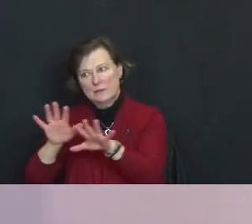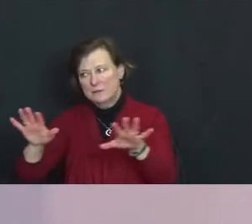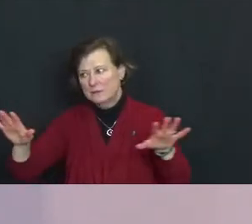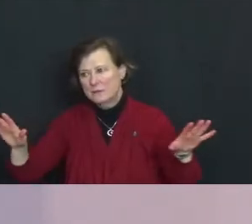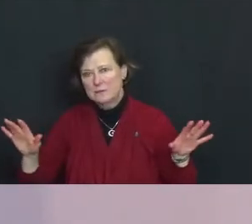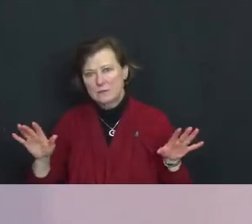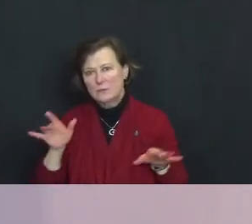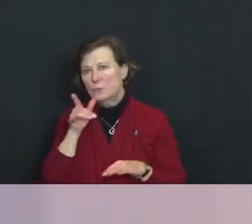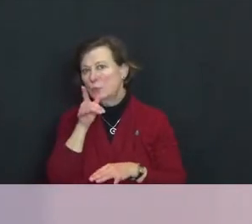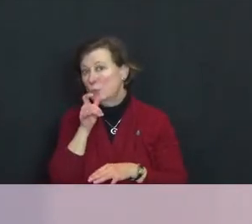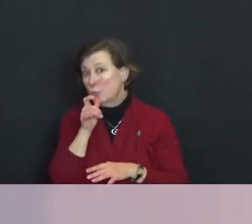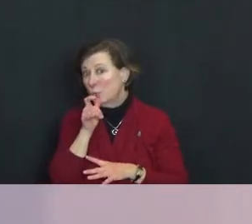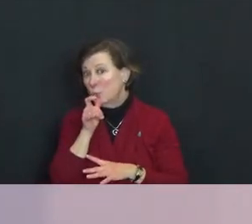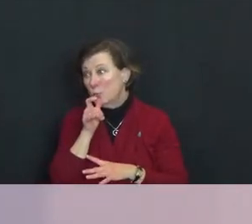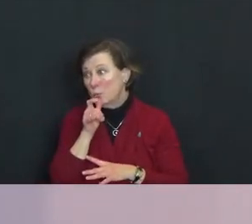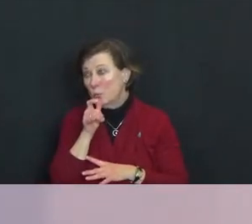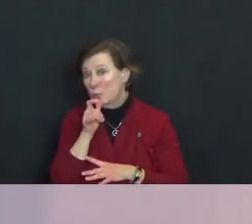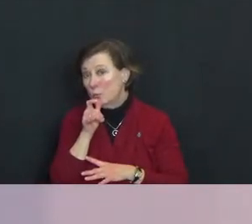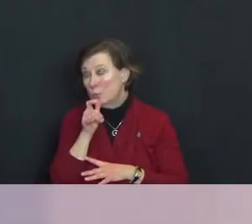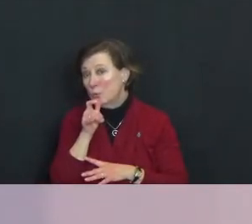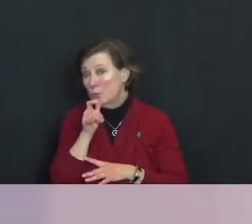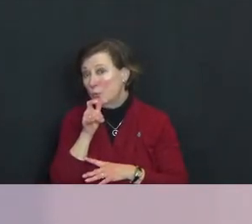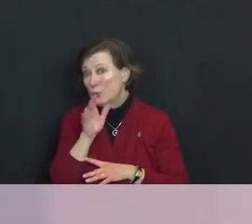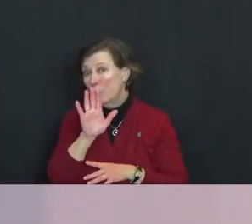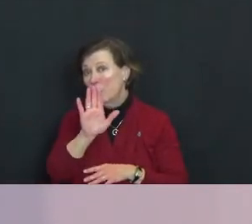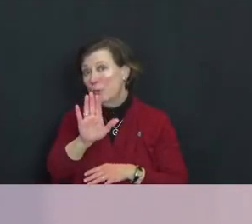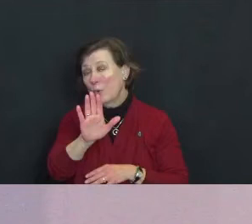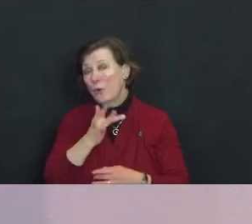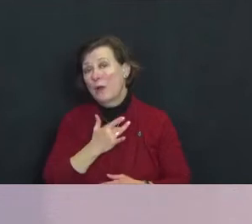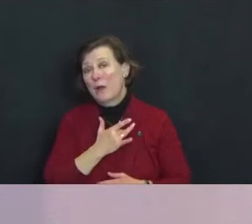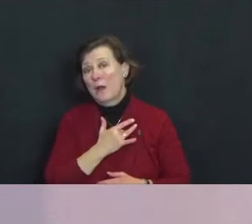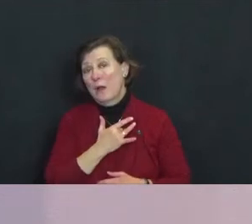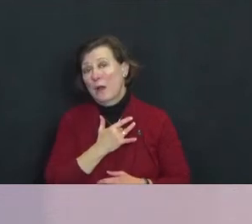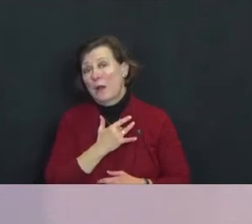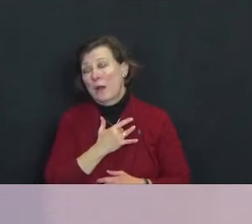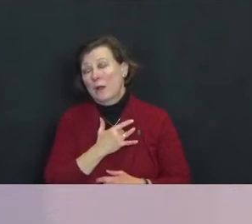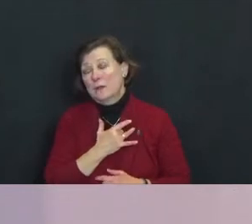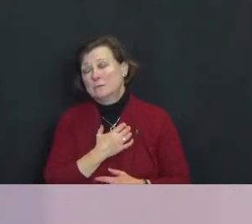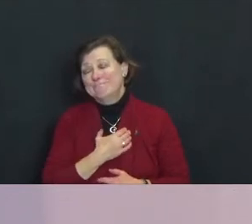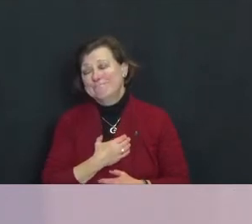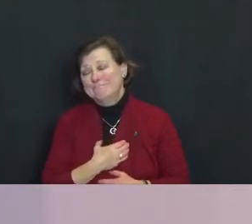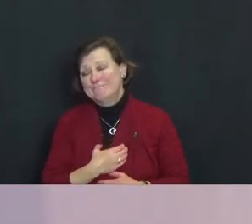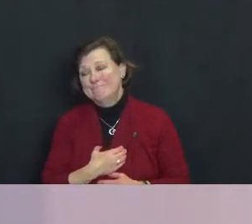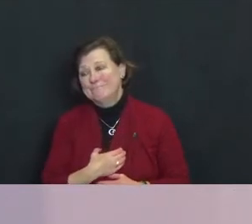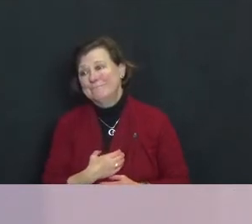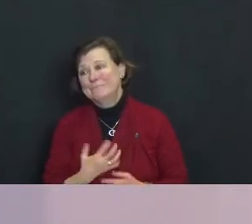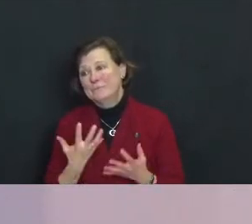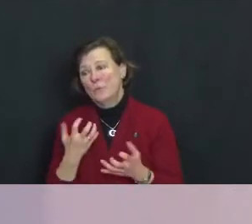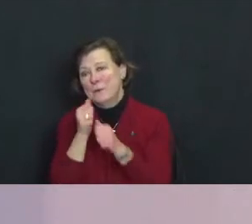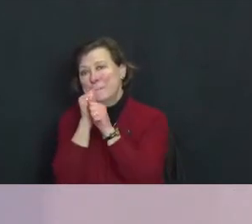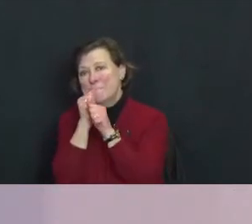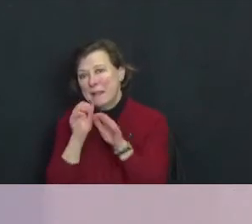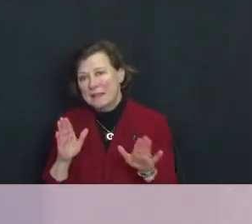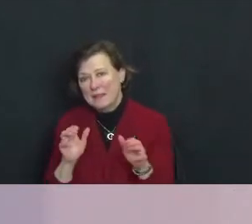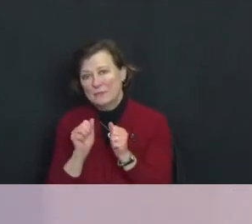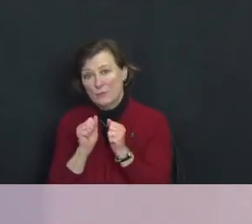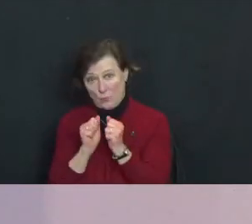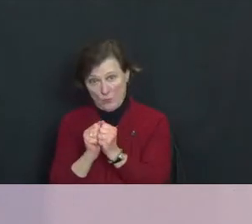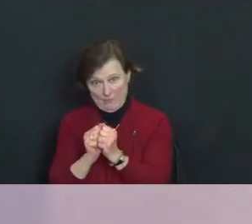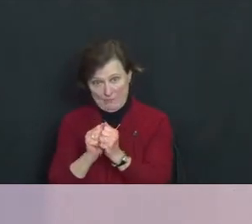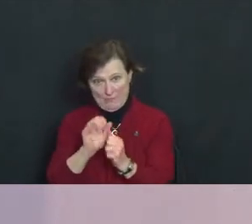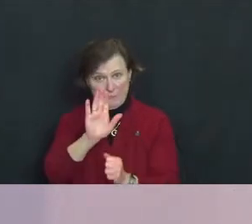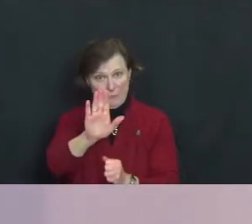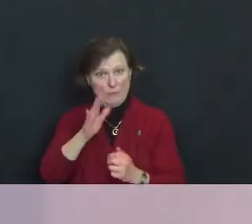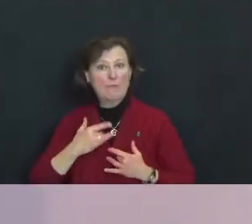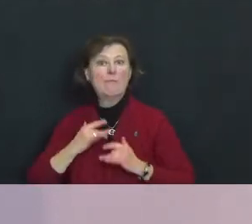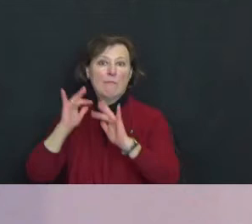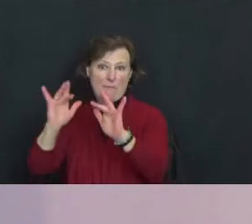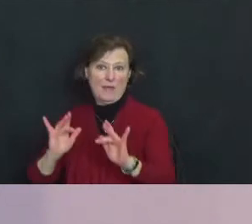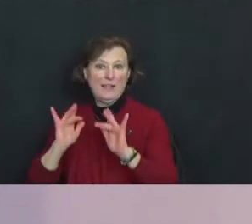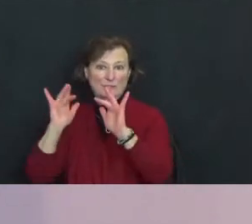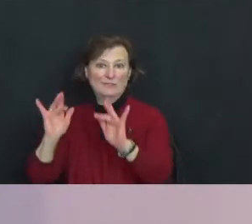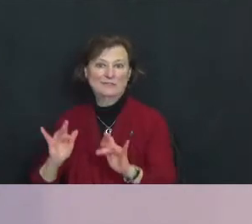your heart yearns to bless with your compassion.